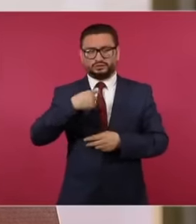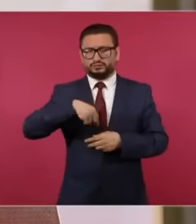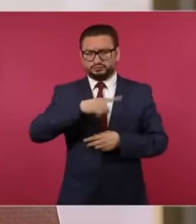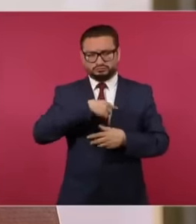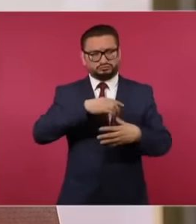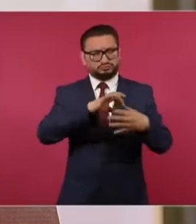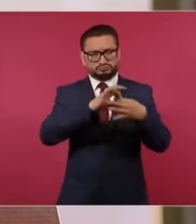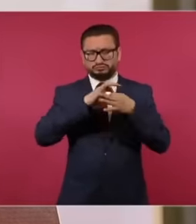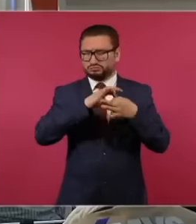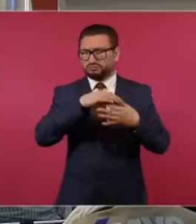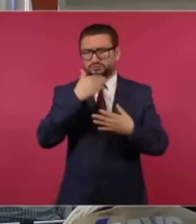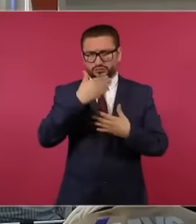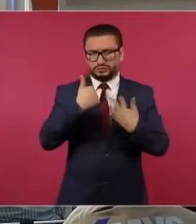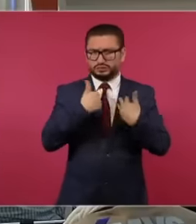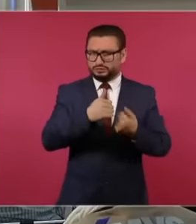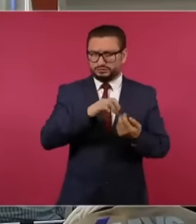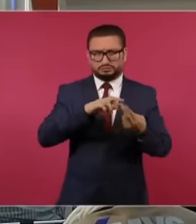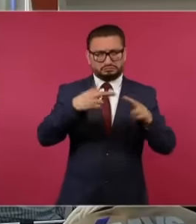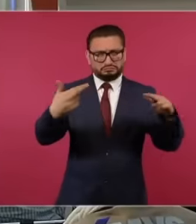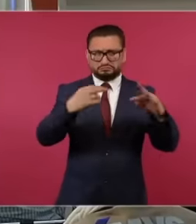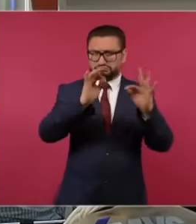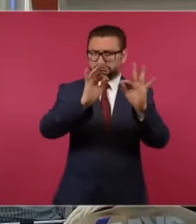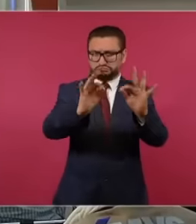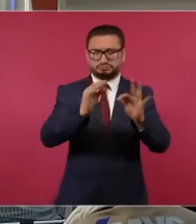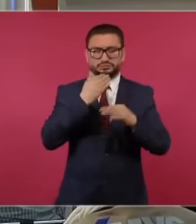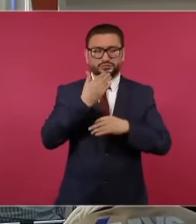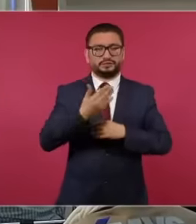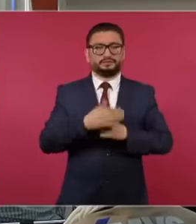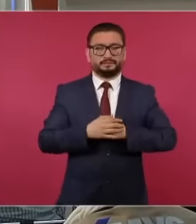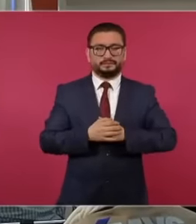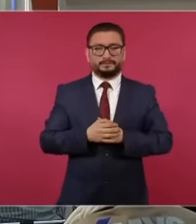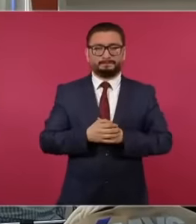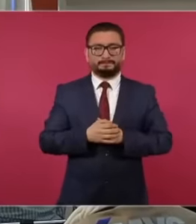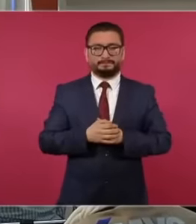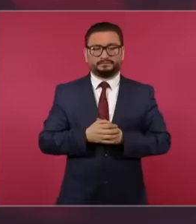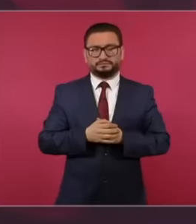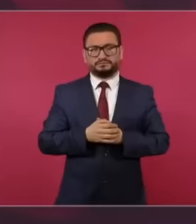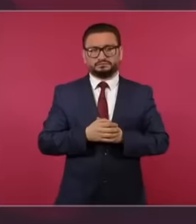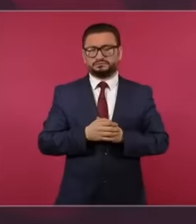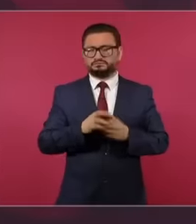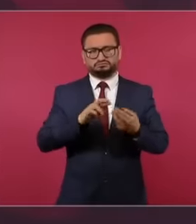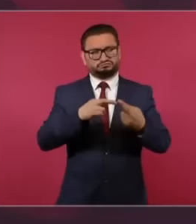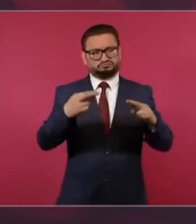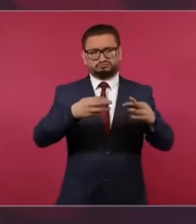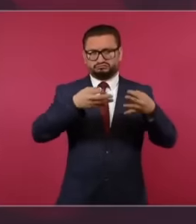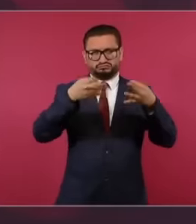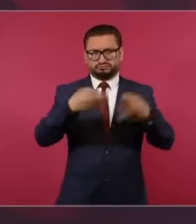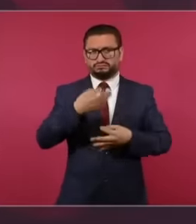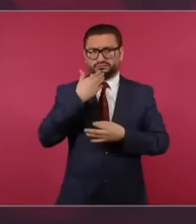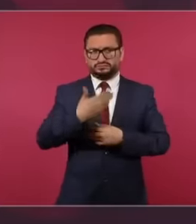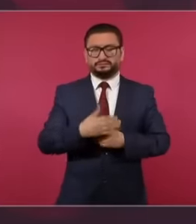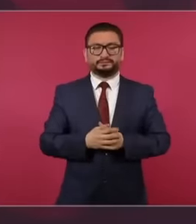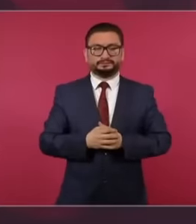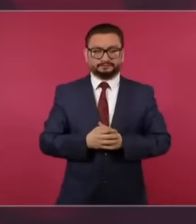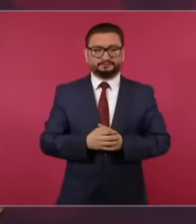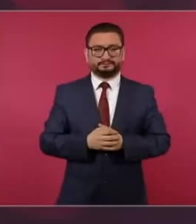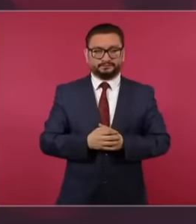relationship, the relationship with the president is extraordinary and they are respectful of